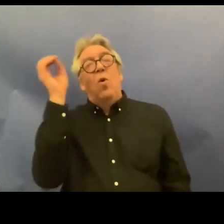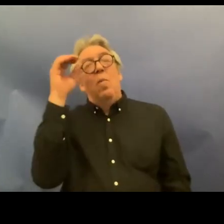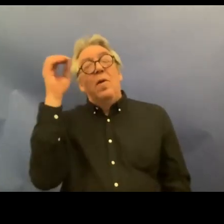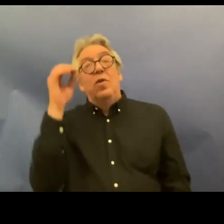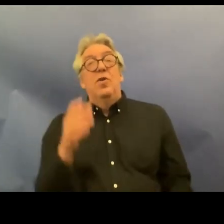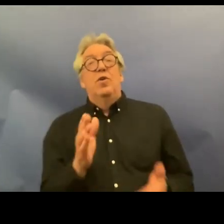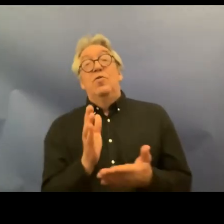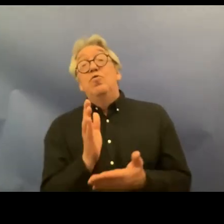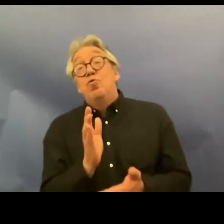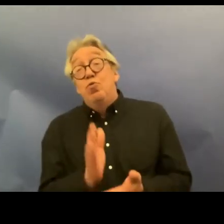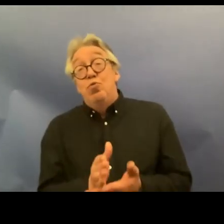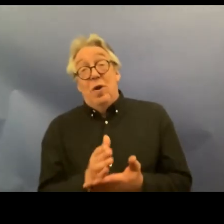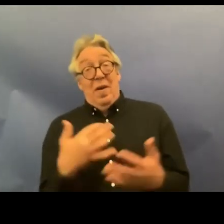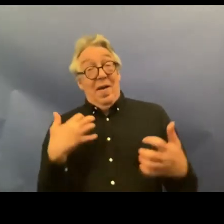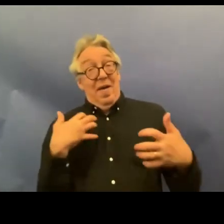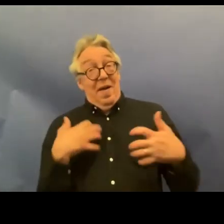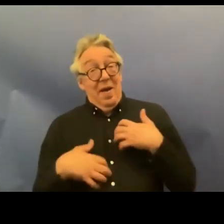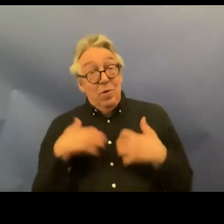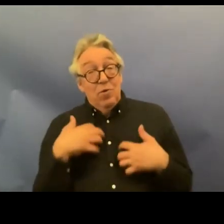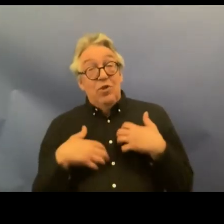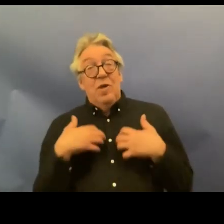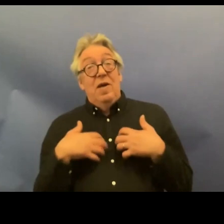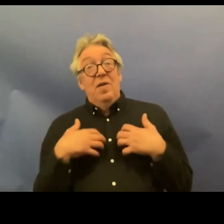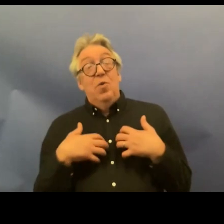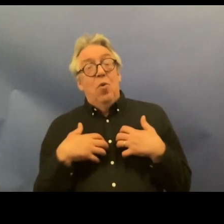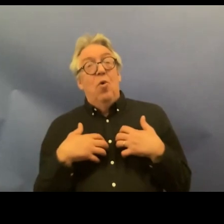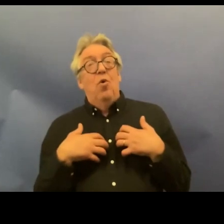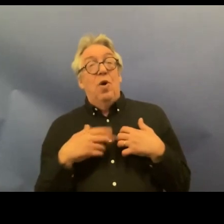interesting uh to deal with incorporation and implementation of the